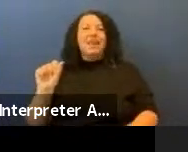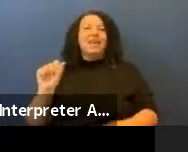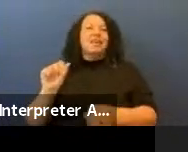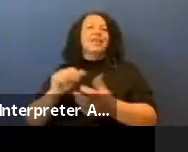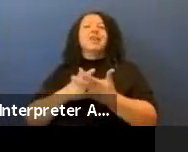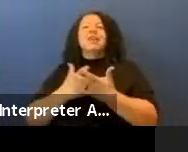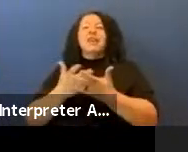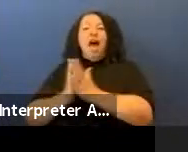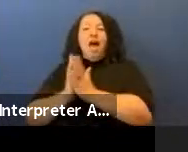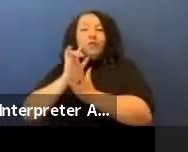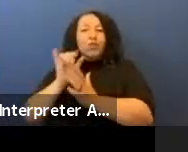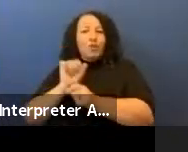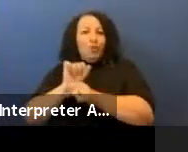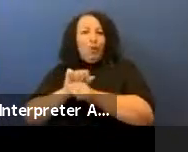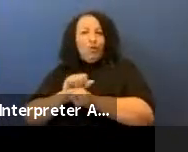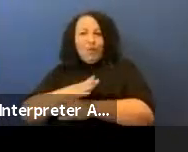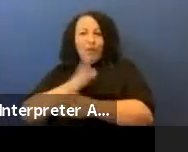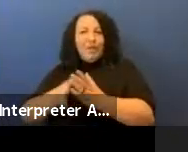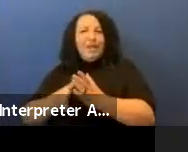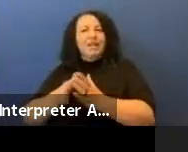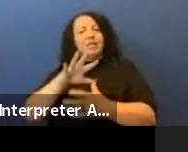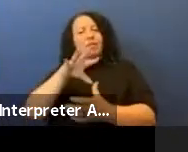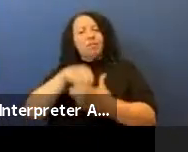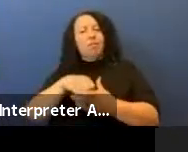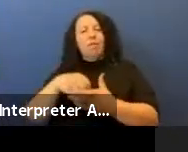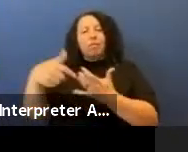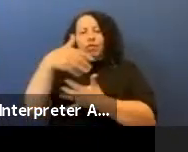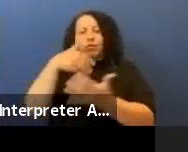social justice initiative that was a celebration of